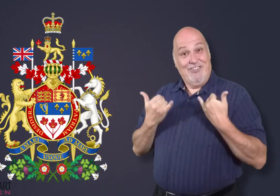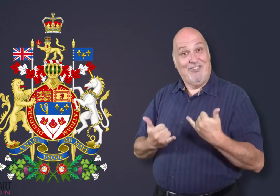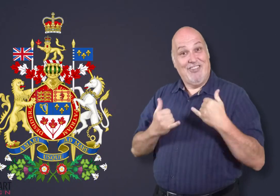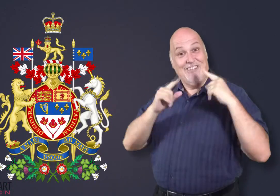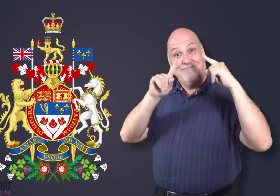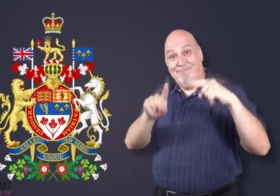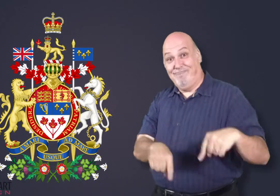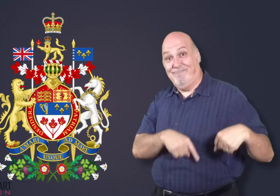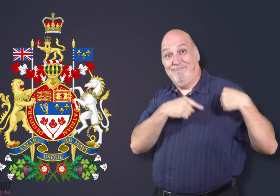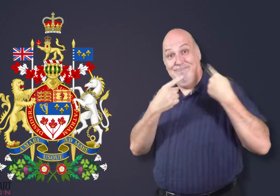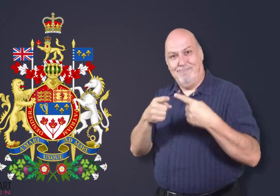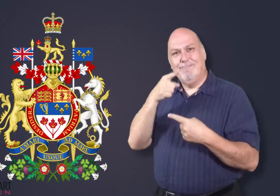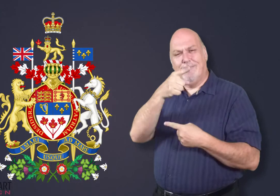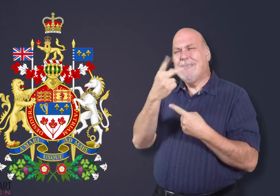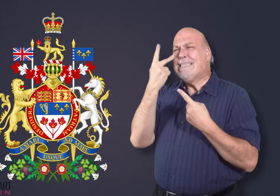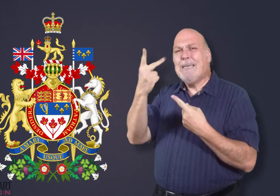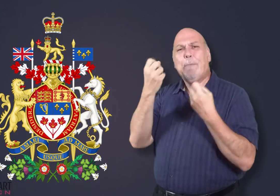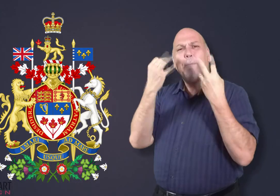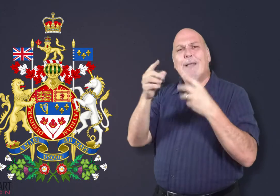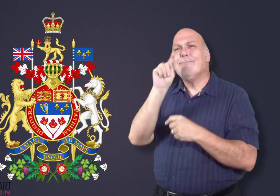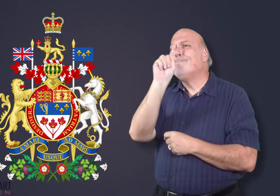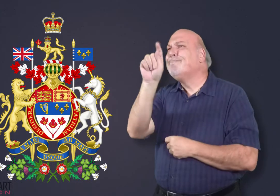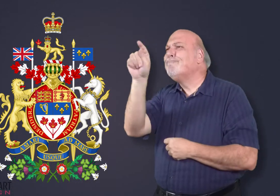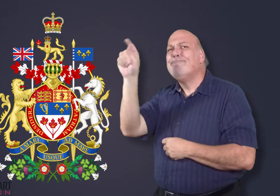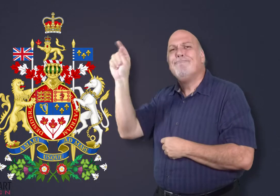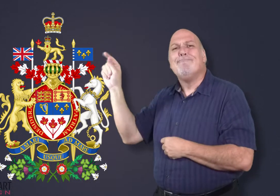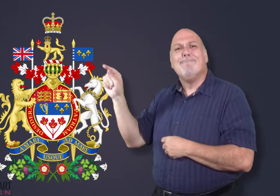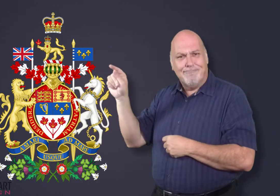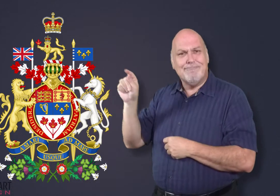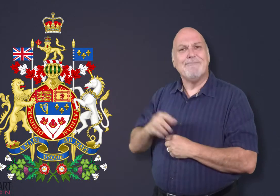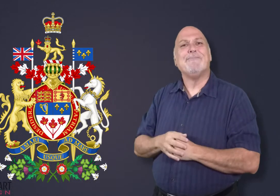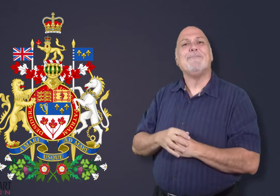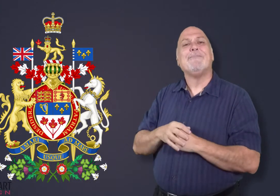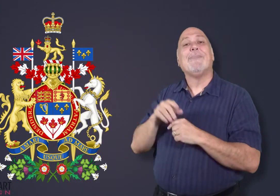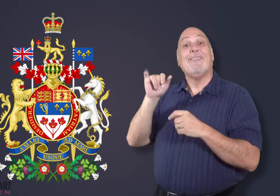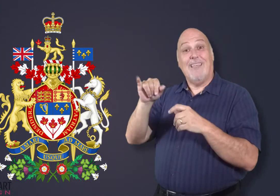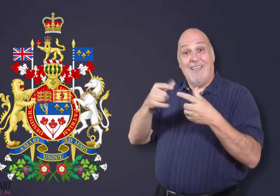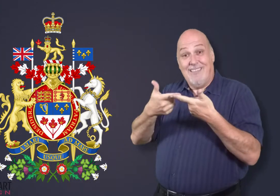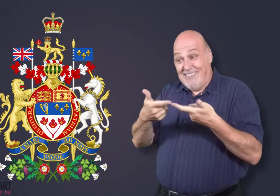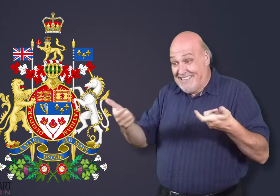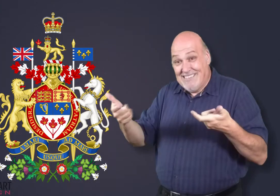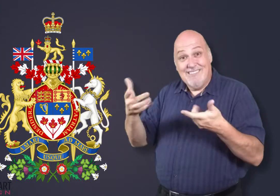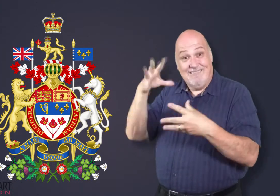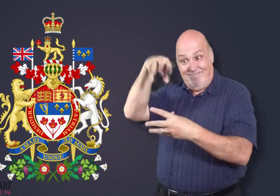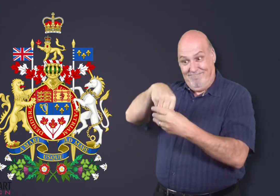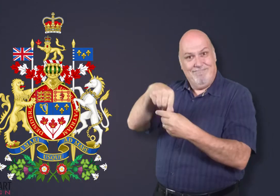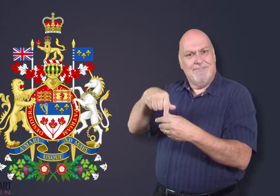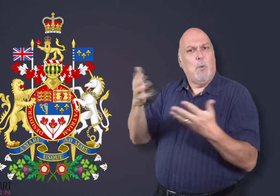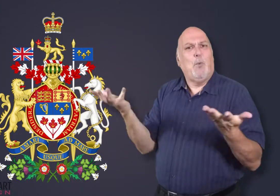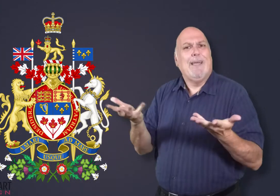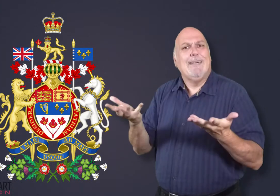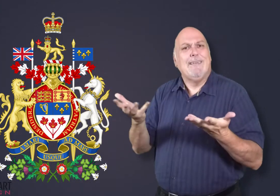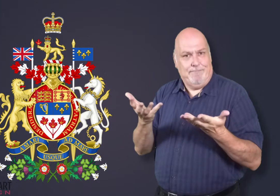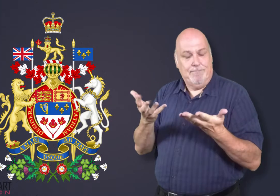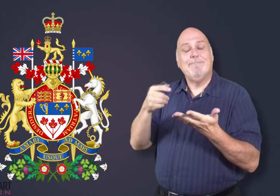Today, you can see the Canadian coat of arms in many places, for example: